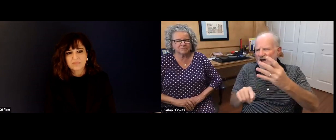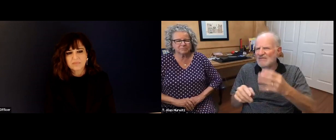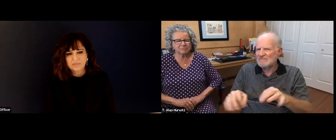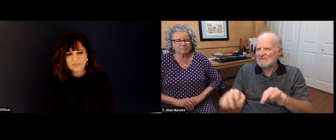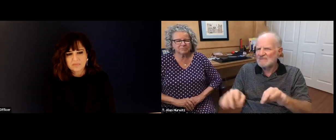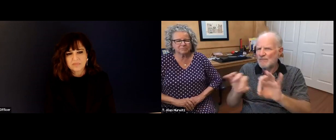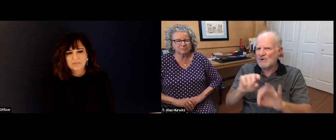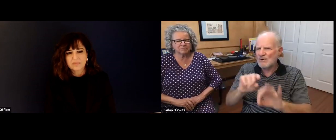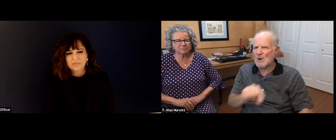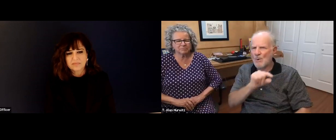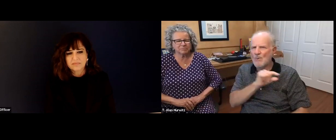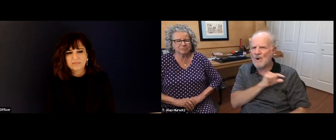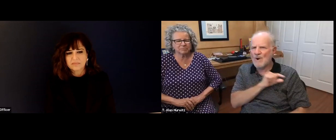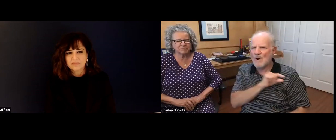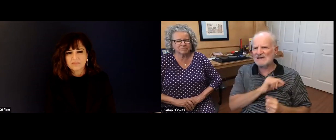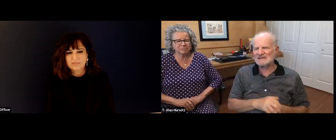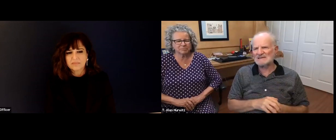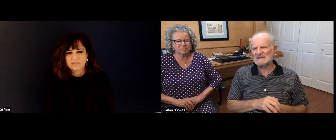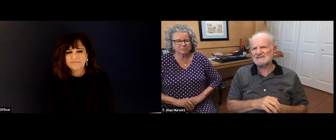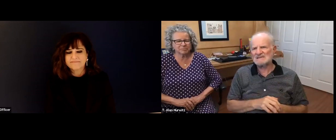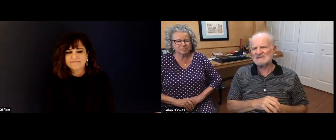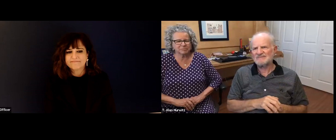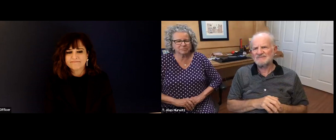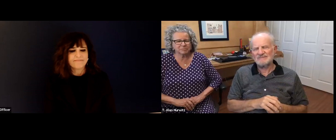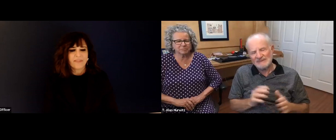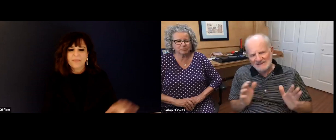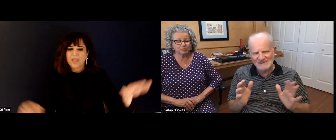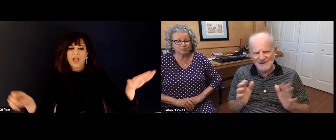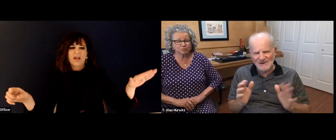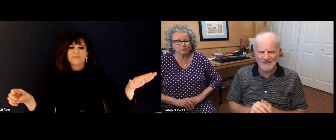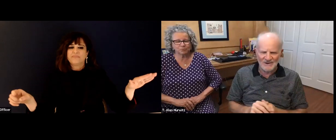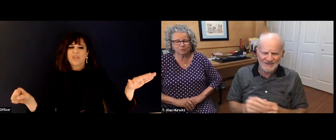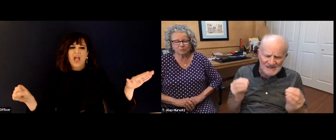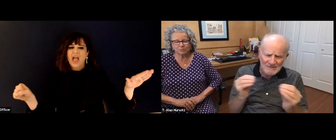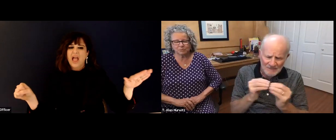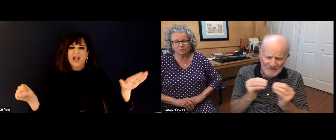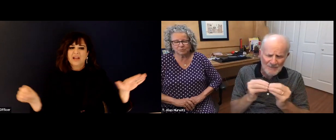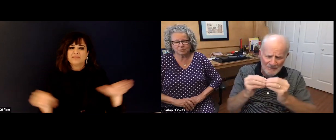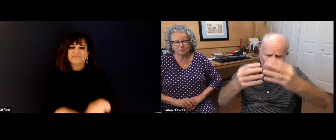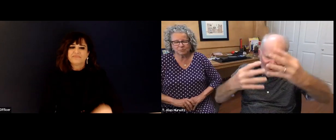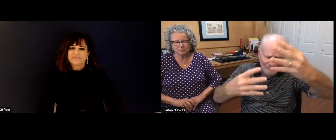praise people. And praise them publicly so that other people